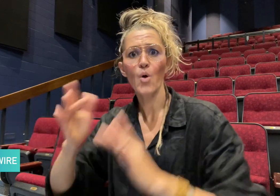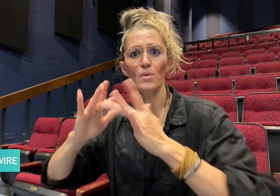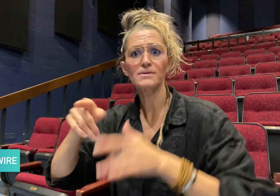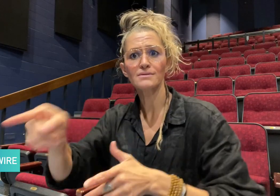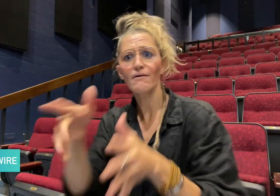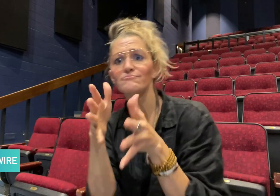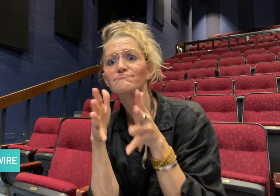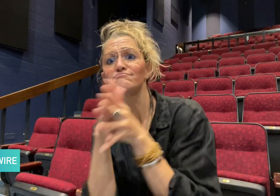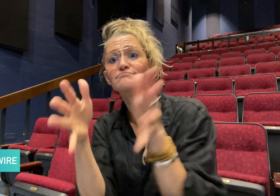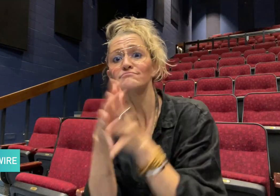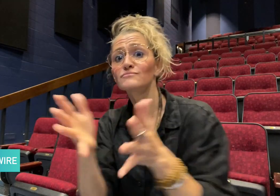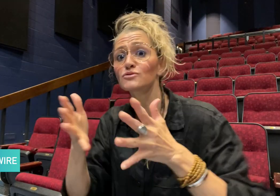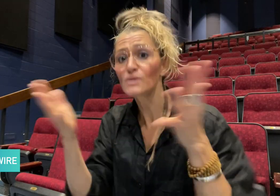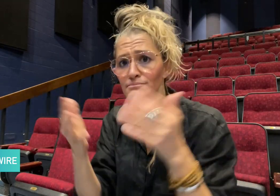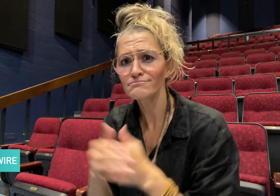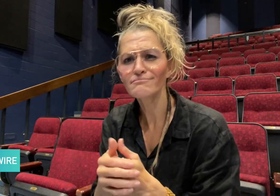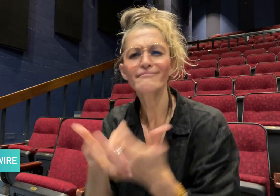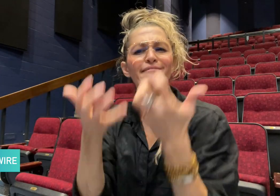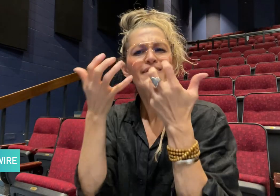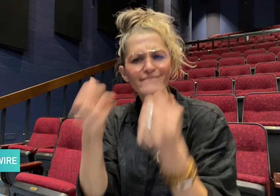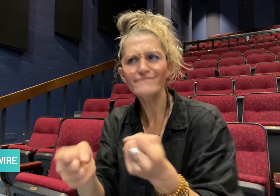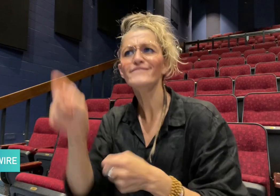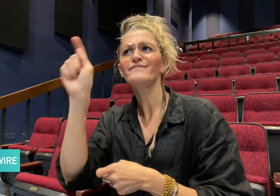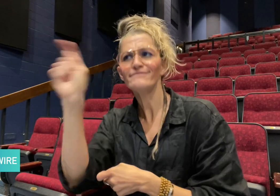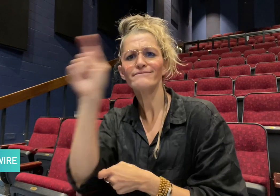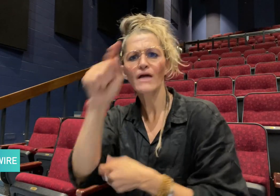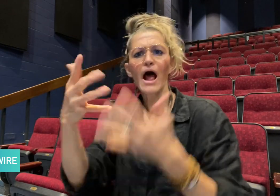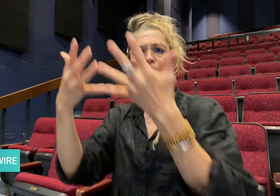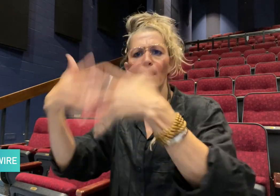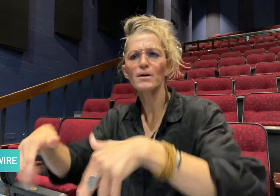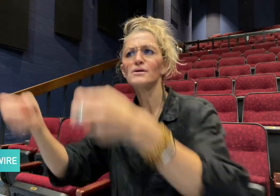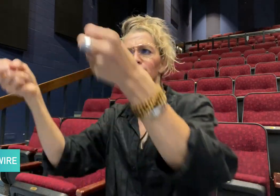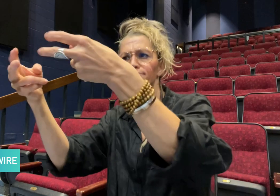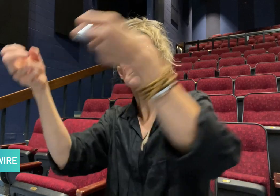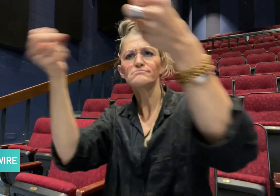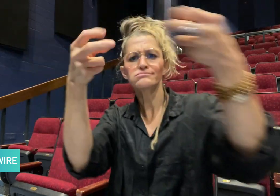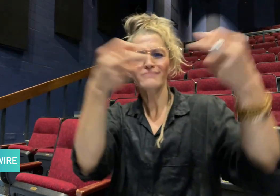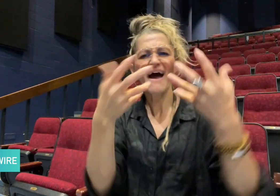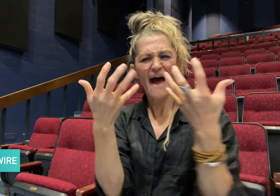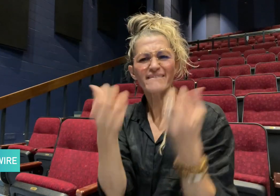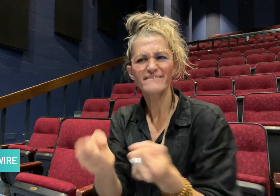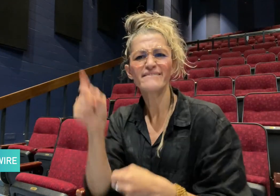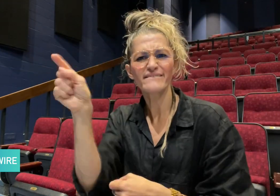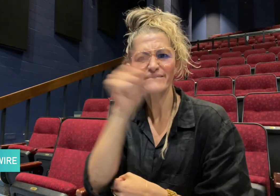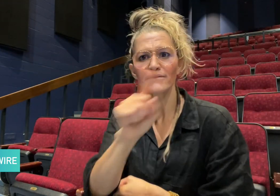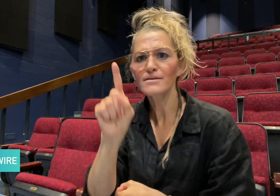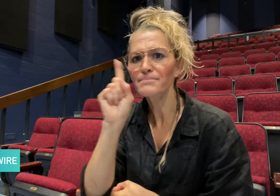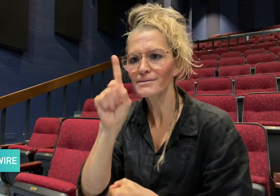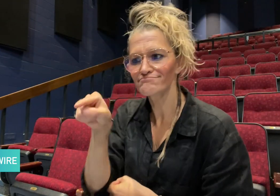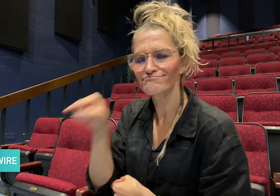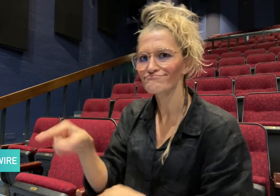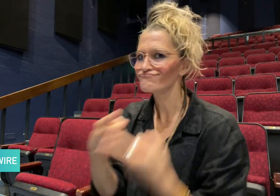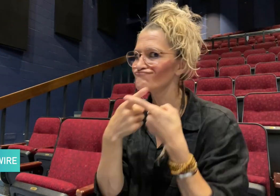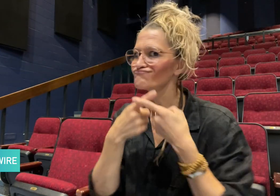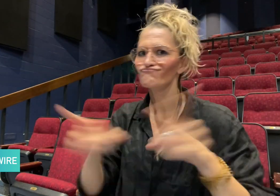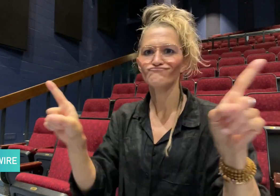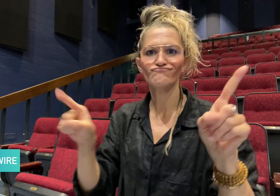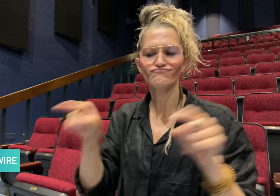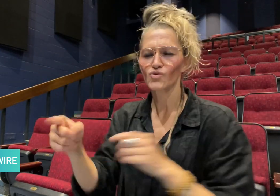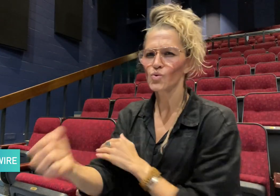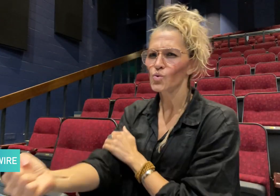website that they set itself apart from its competitors